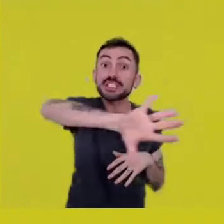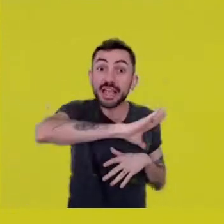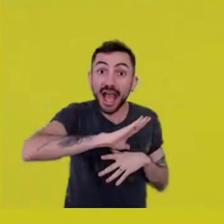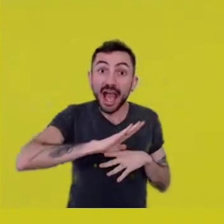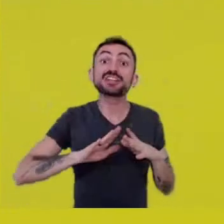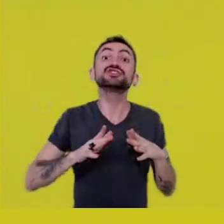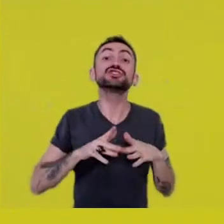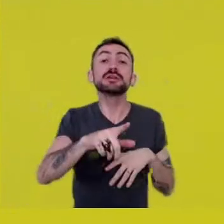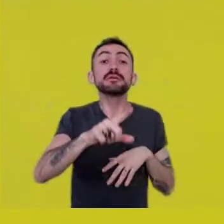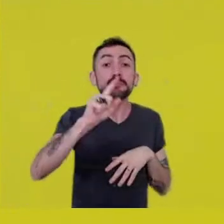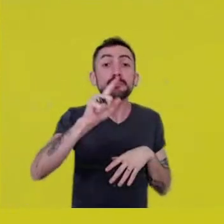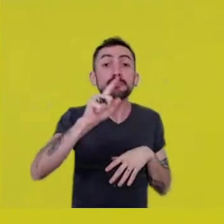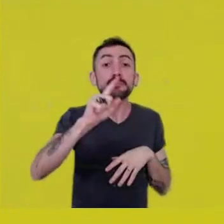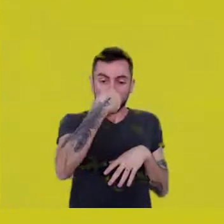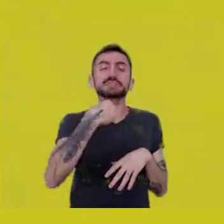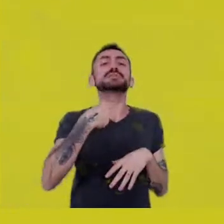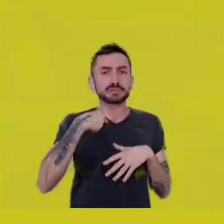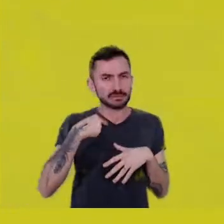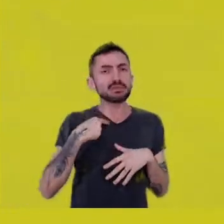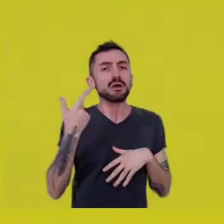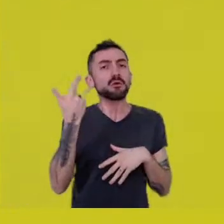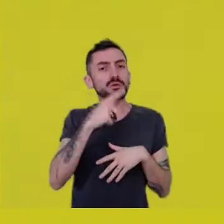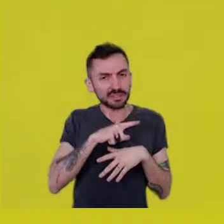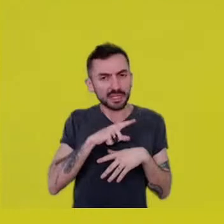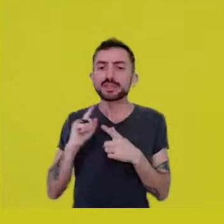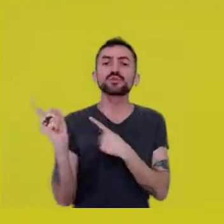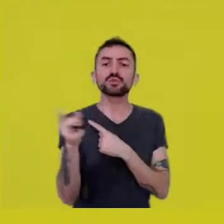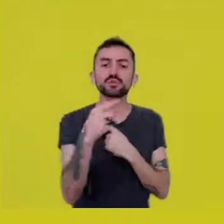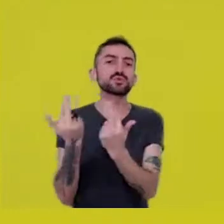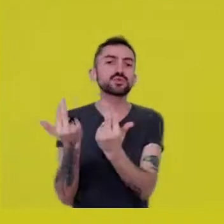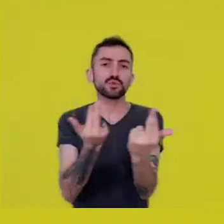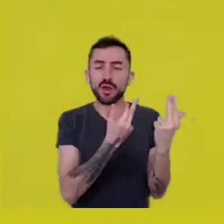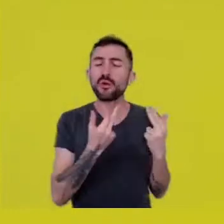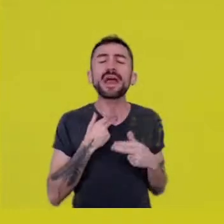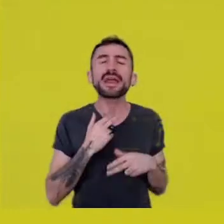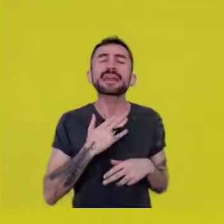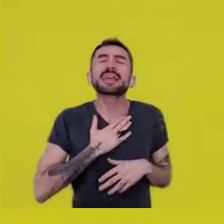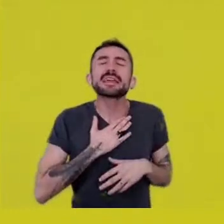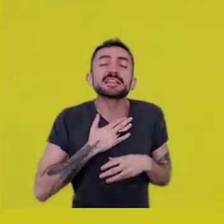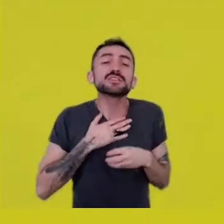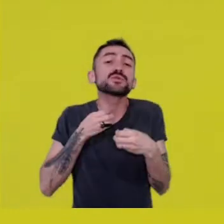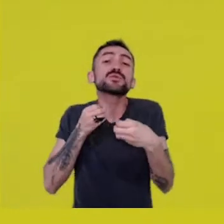and our dear neighbors from Uruguay, nice -